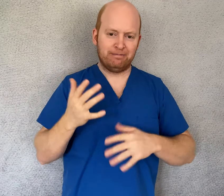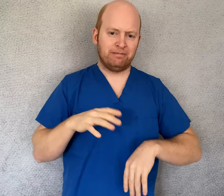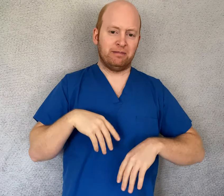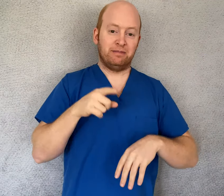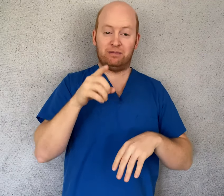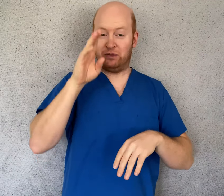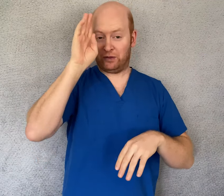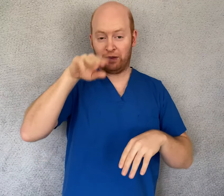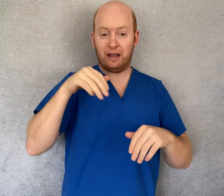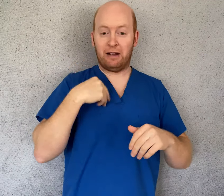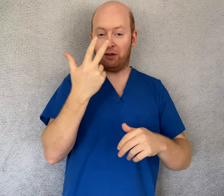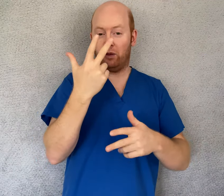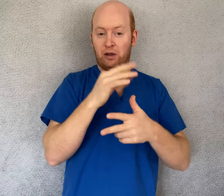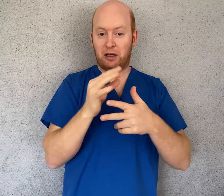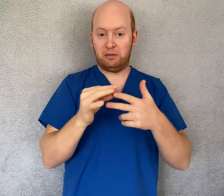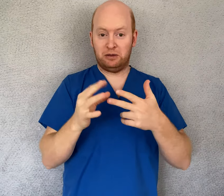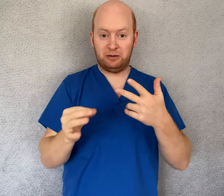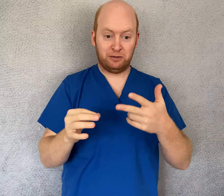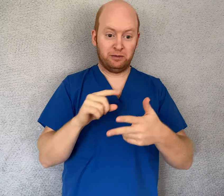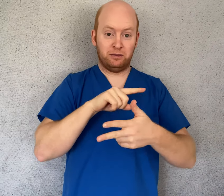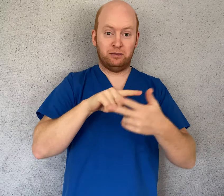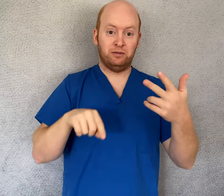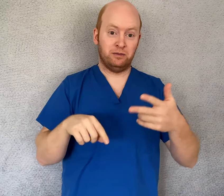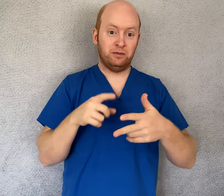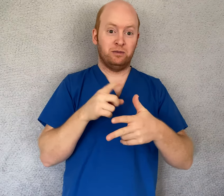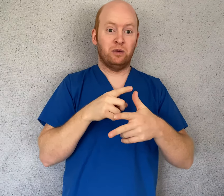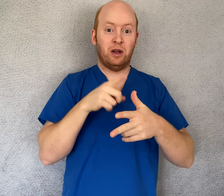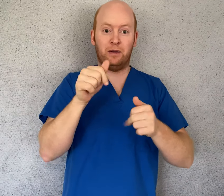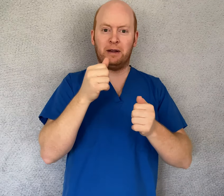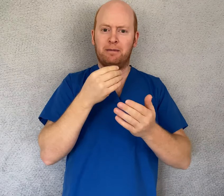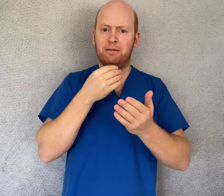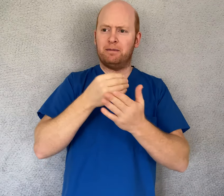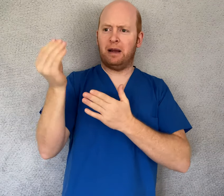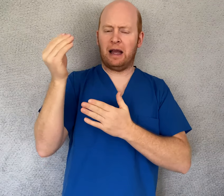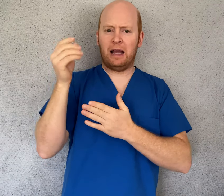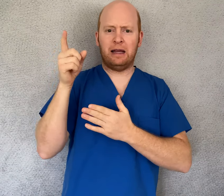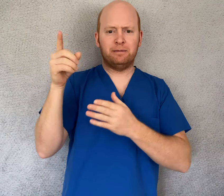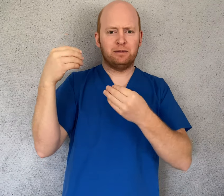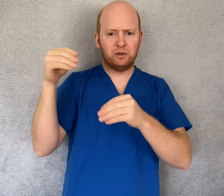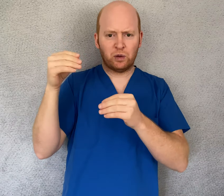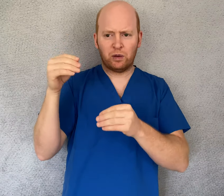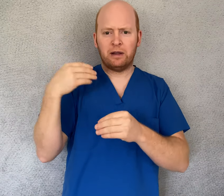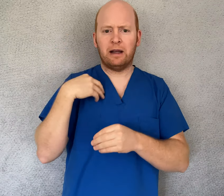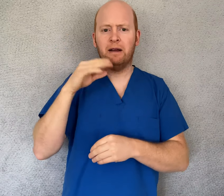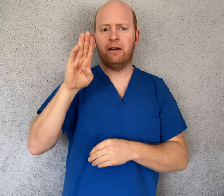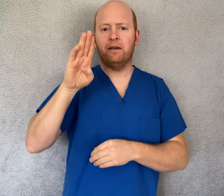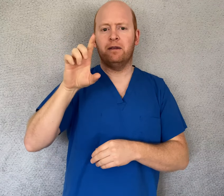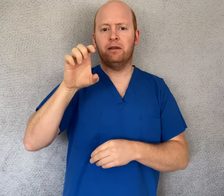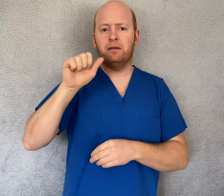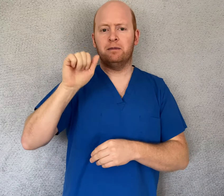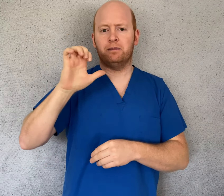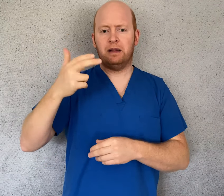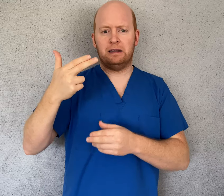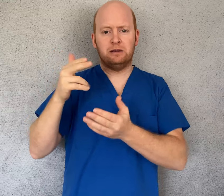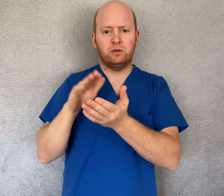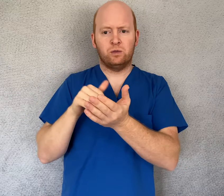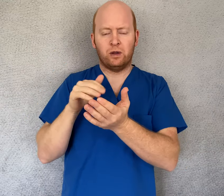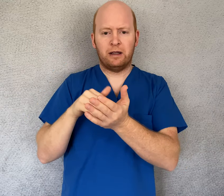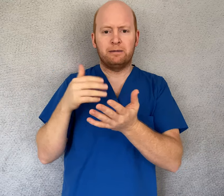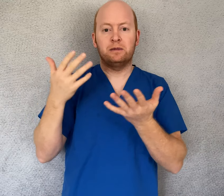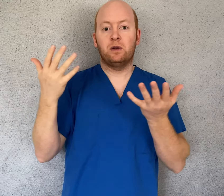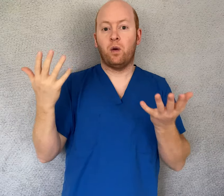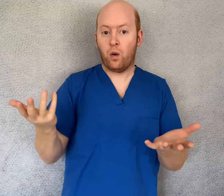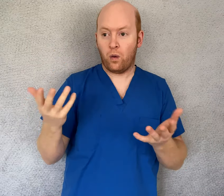There are three options, you can buy bleach wipes,